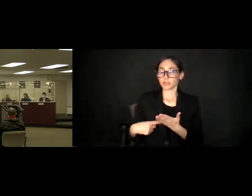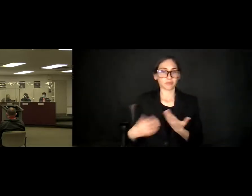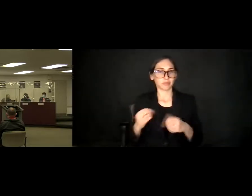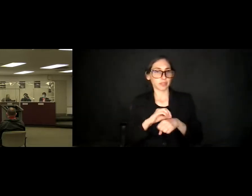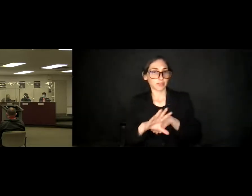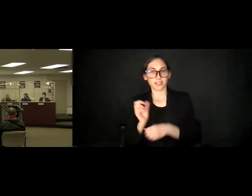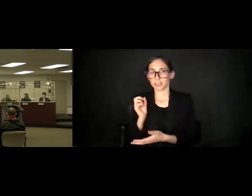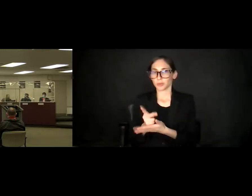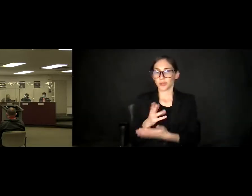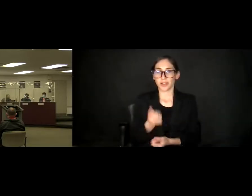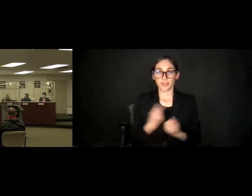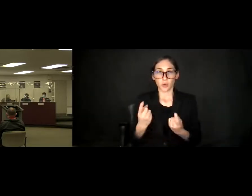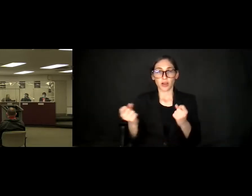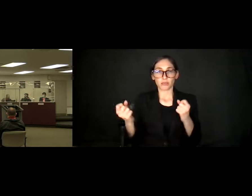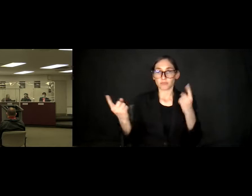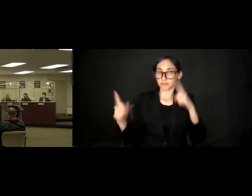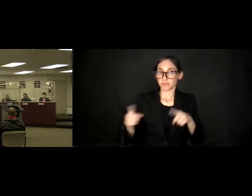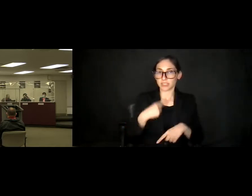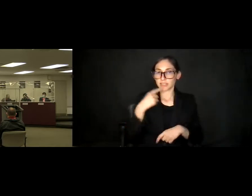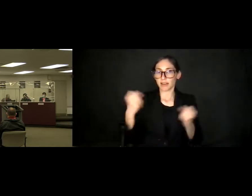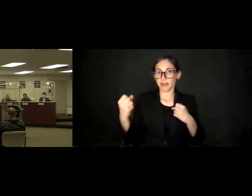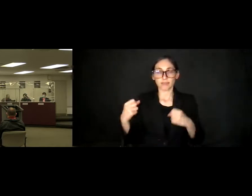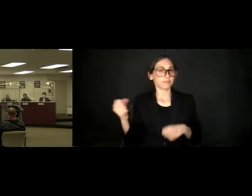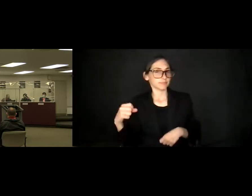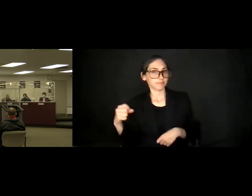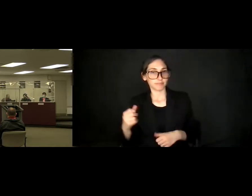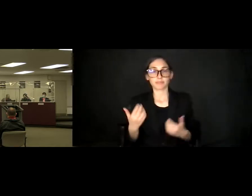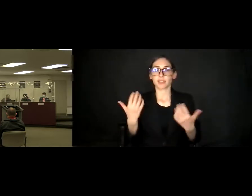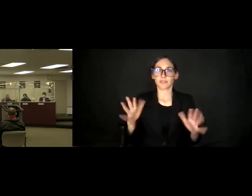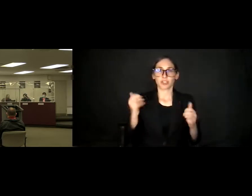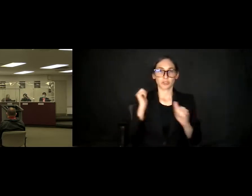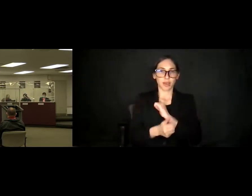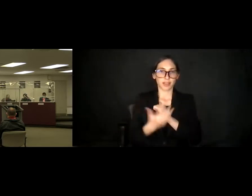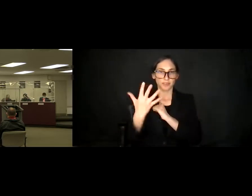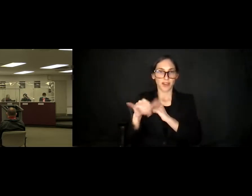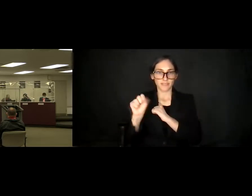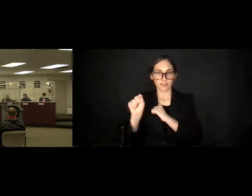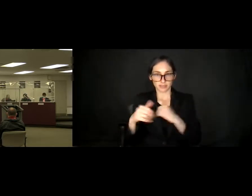please say aye. Aye. Oppose? Passes with five yes votes. Item 14.8 Approval of